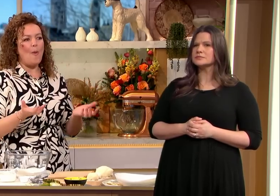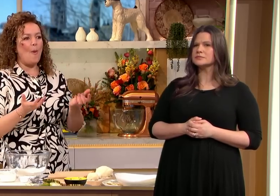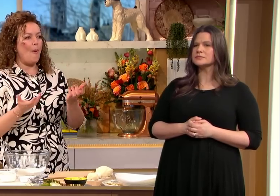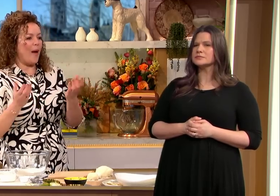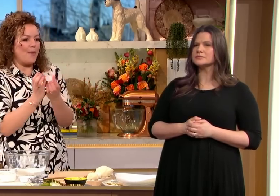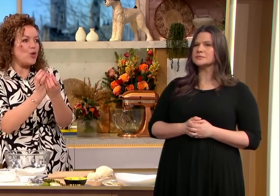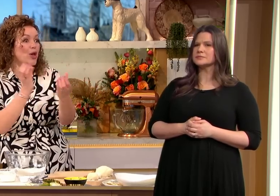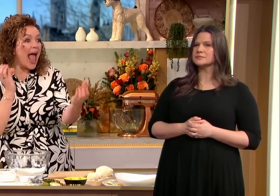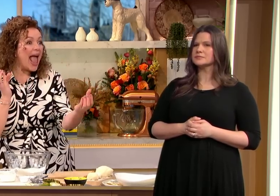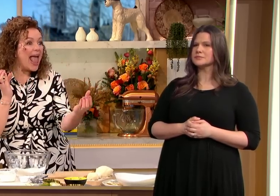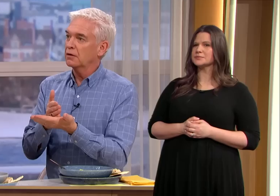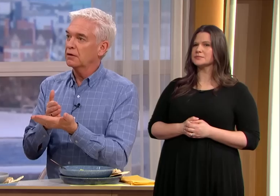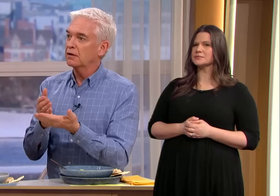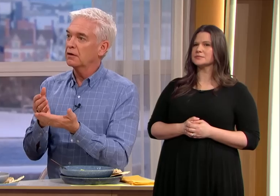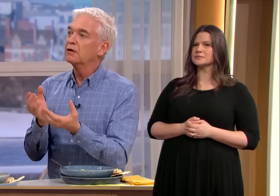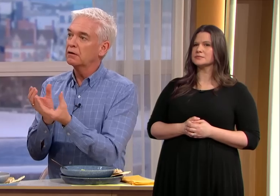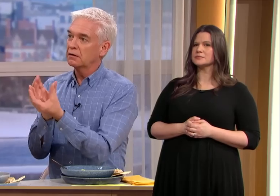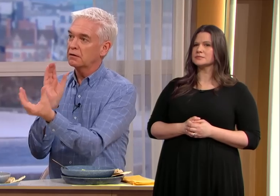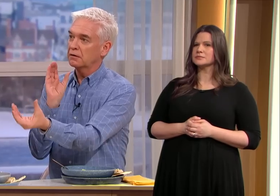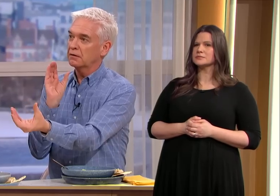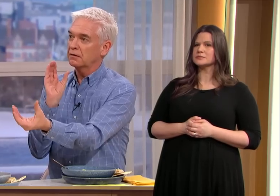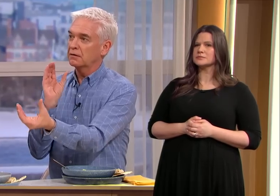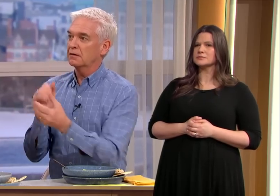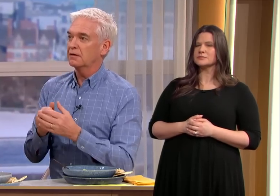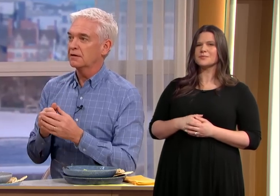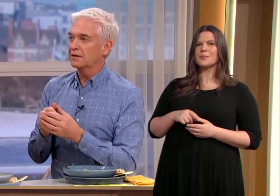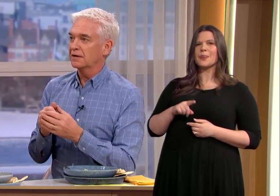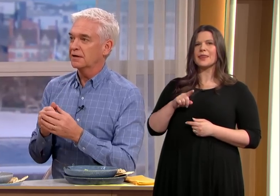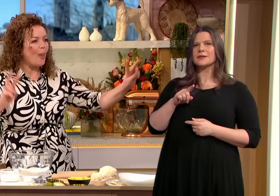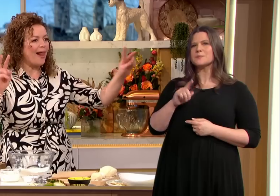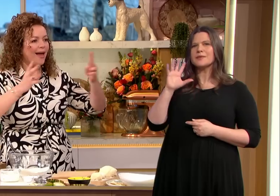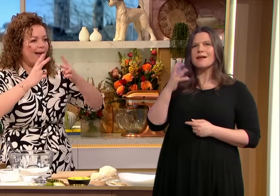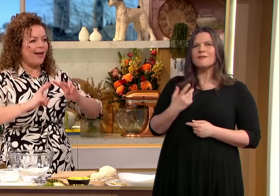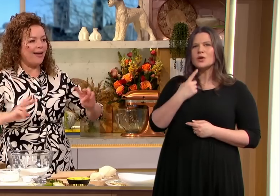could have a bread roll you'd have a baguette that changes the way you're signing so it's visually